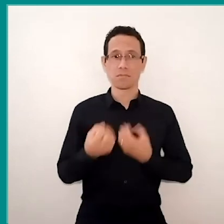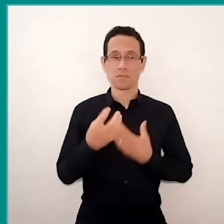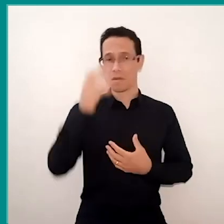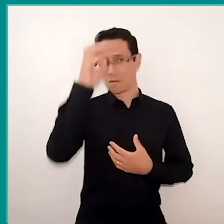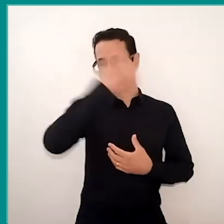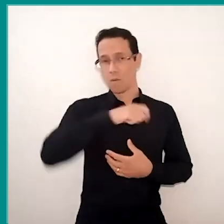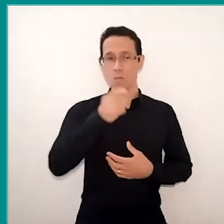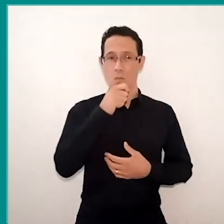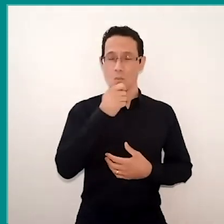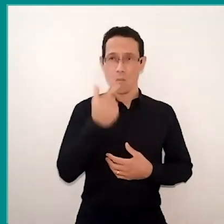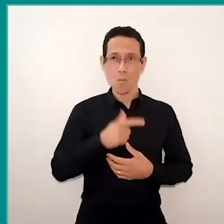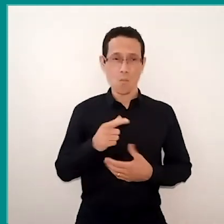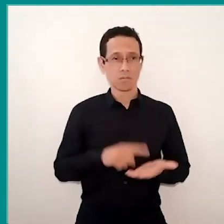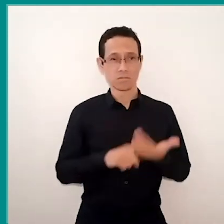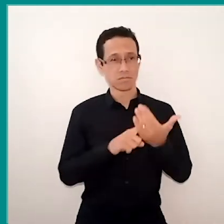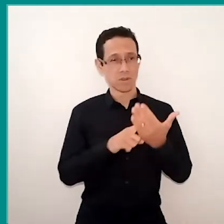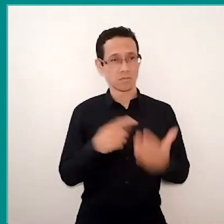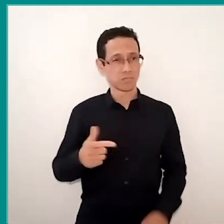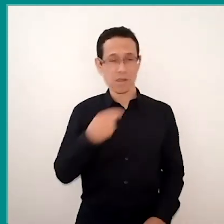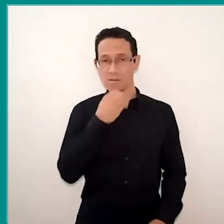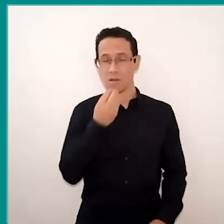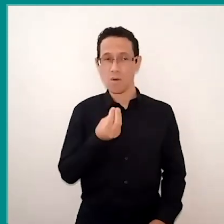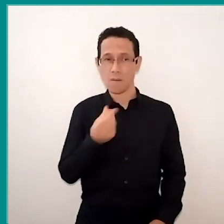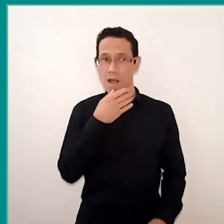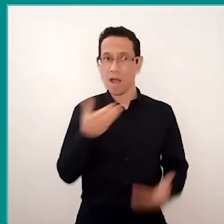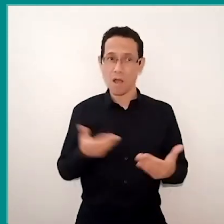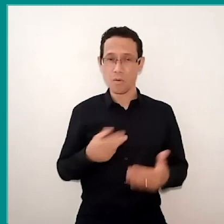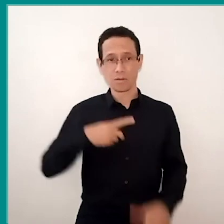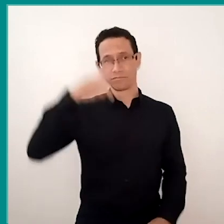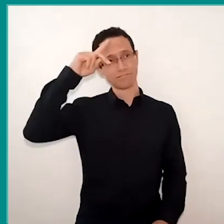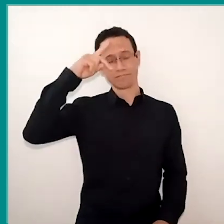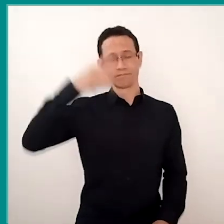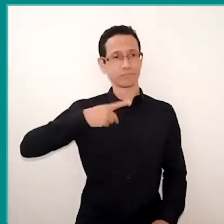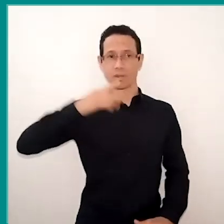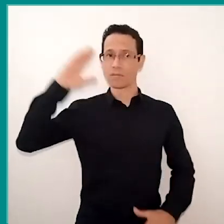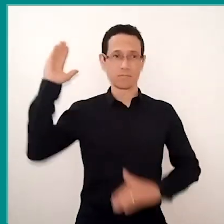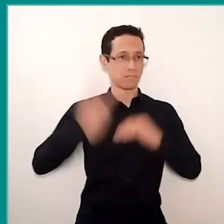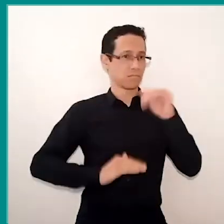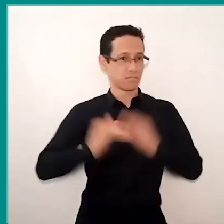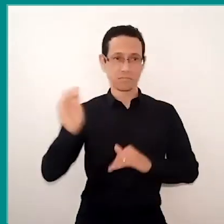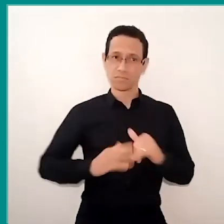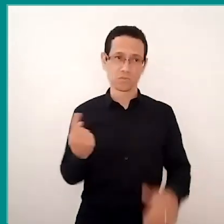We are living a real moment of self-taught. Each teacher trying to turn around to learn by himself.